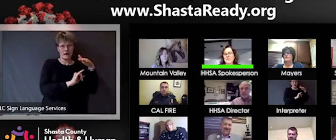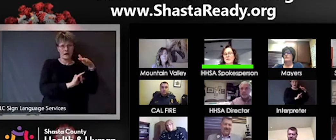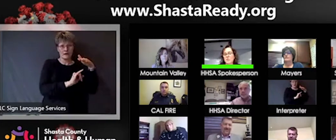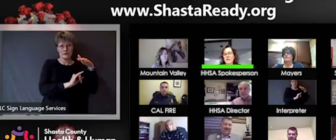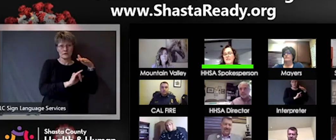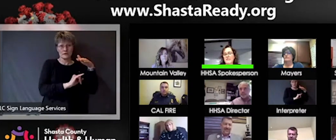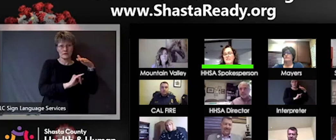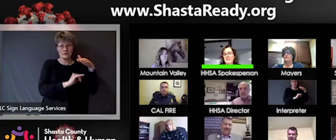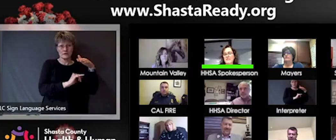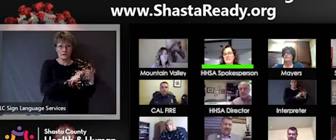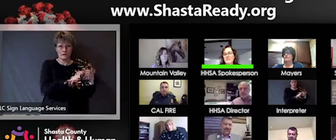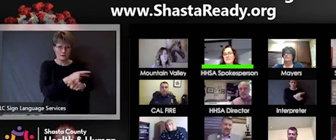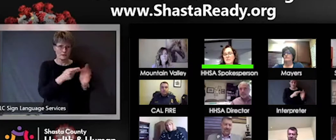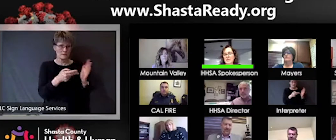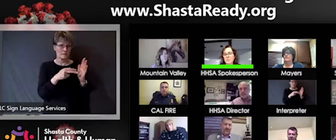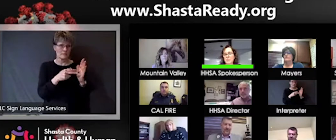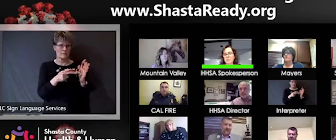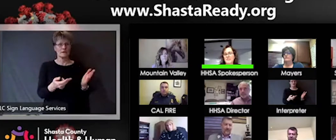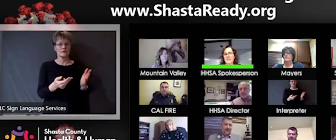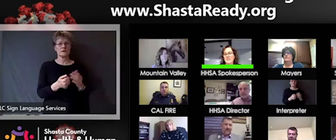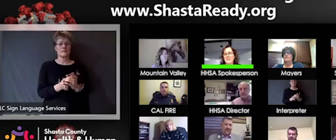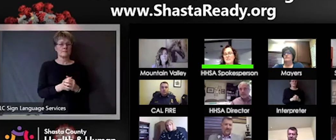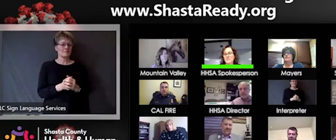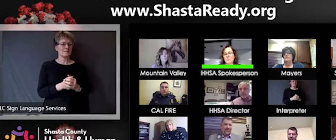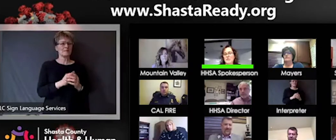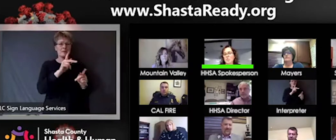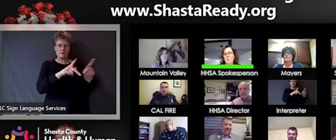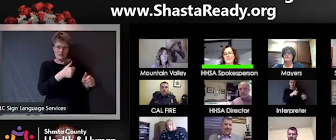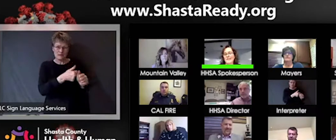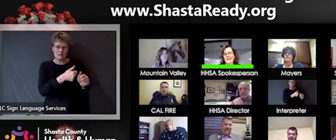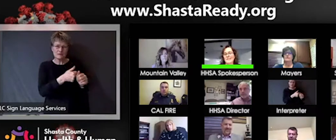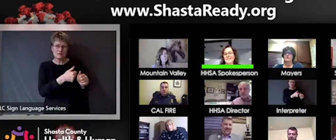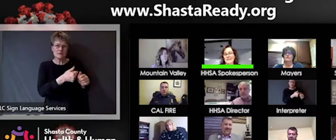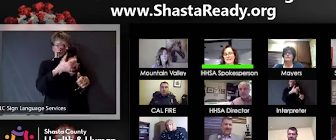separates sick people with a contagious disease from people who are